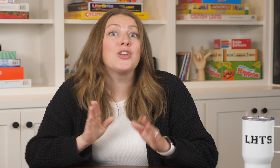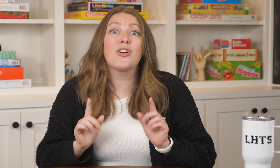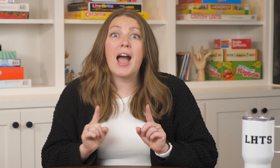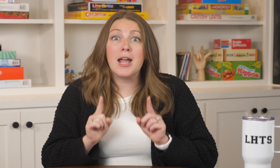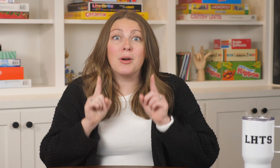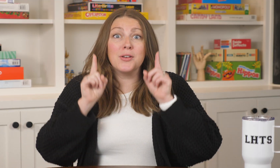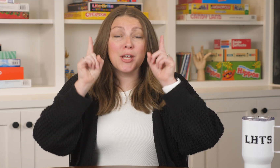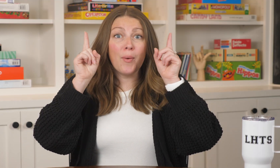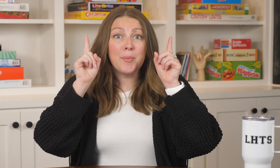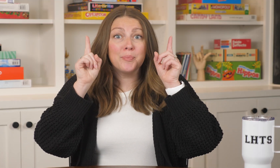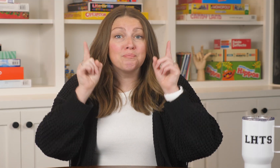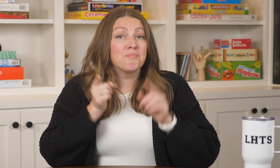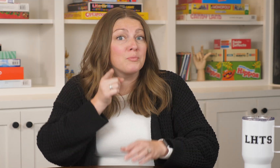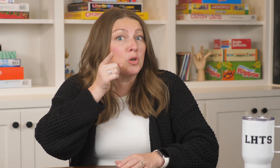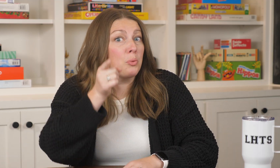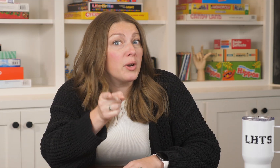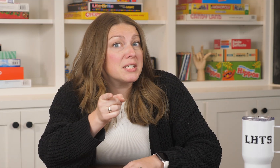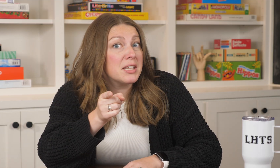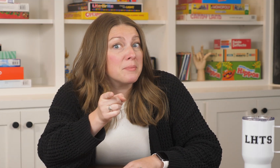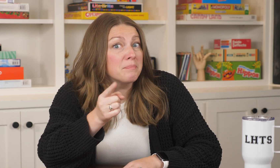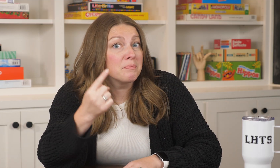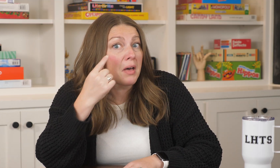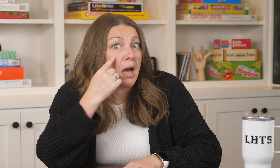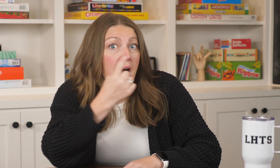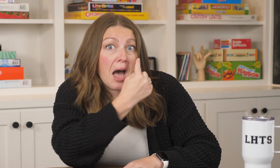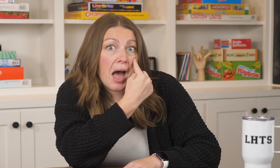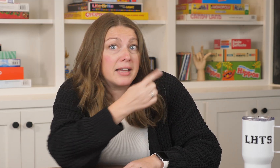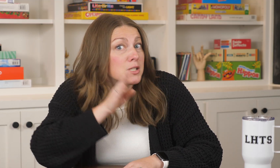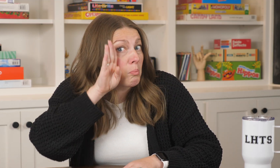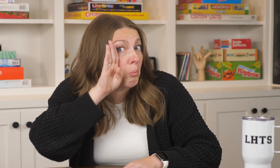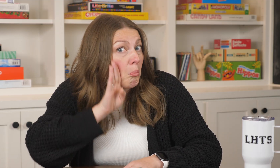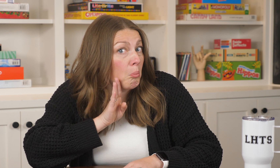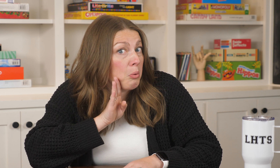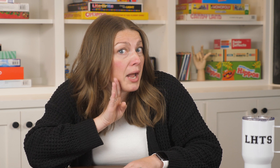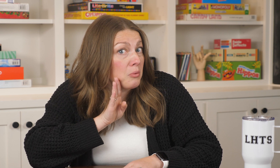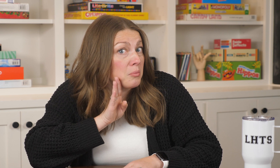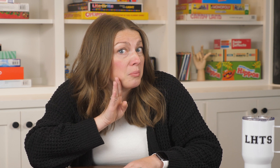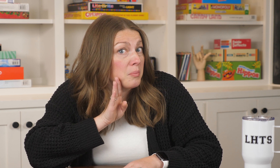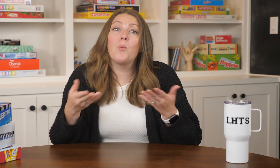Your eyebrows go up you point to them EYES BROWN